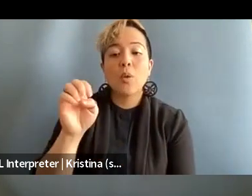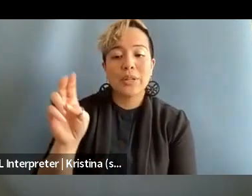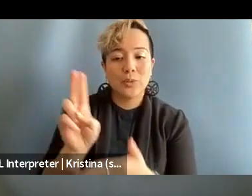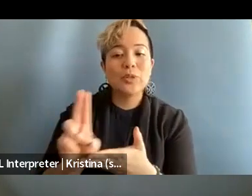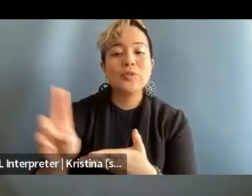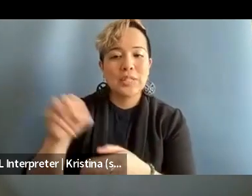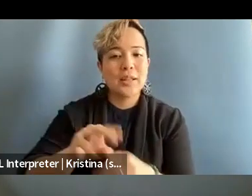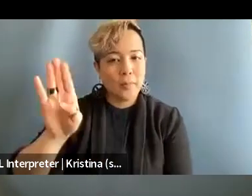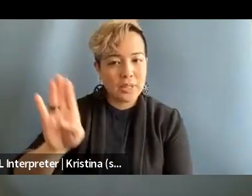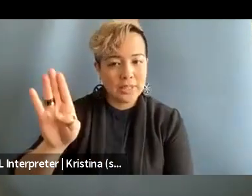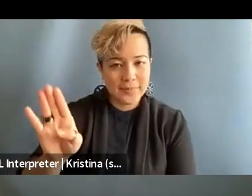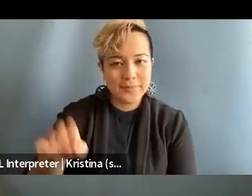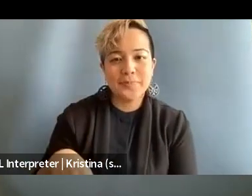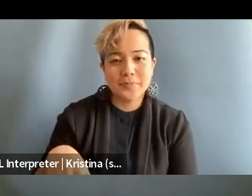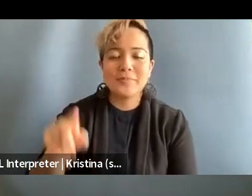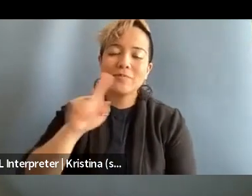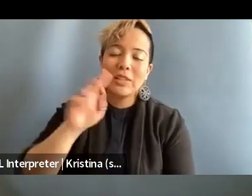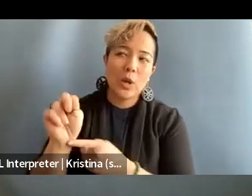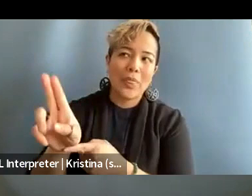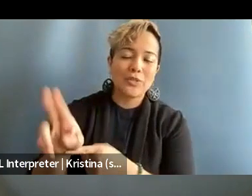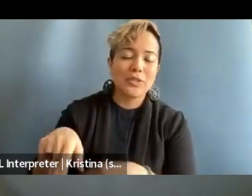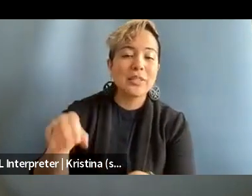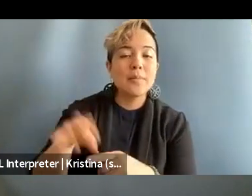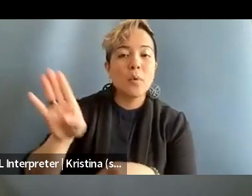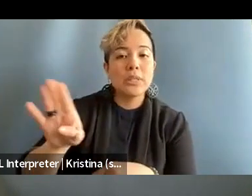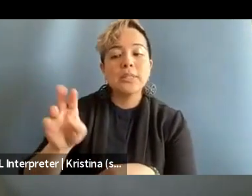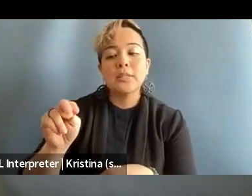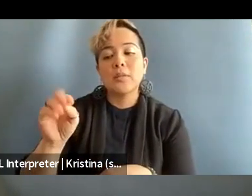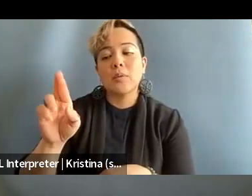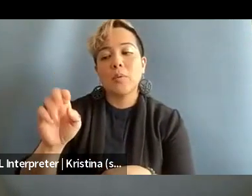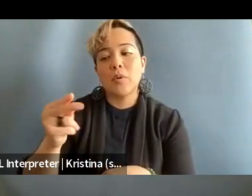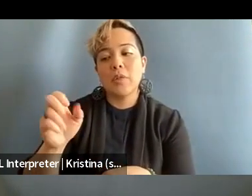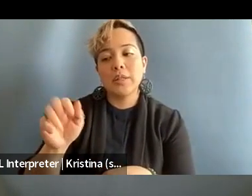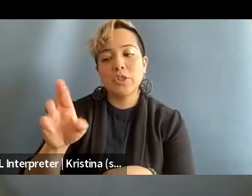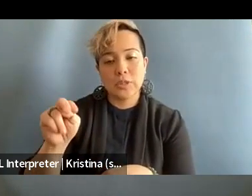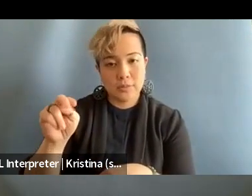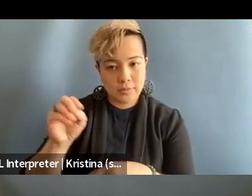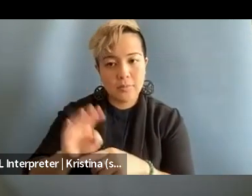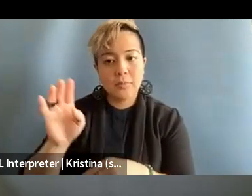in Boston so I have a lot of familiarity with student journalists in my network